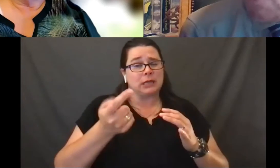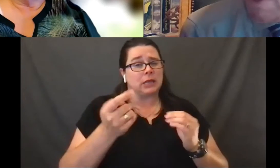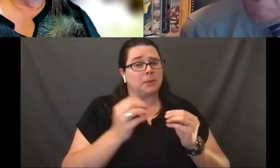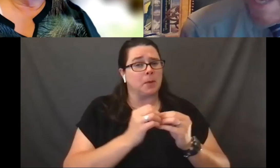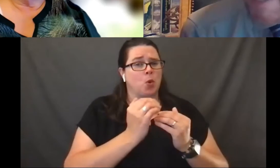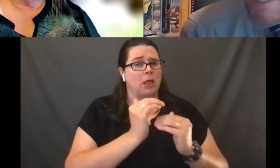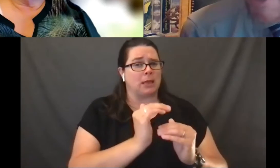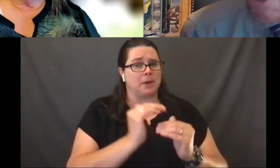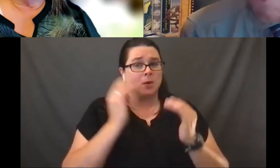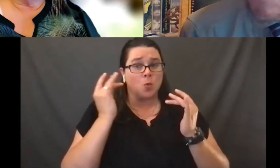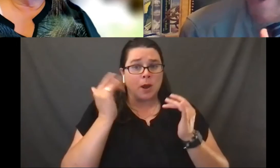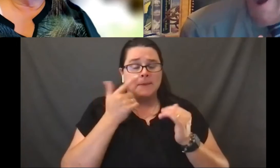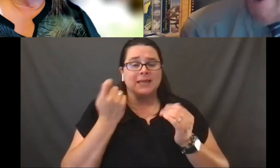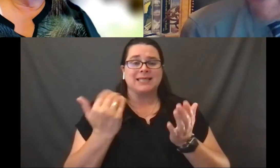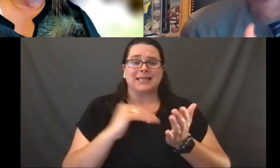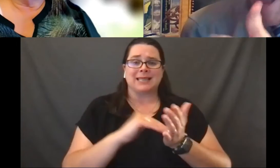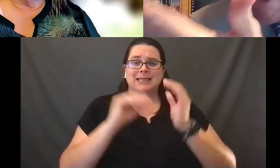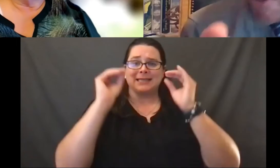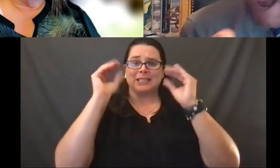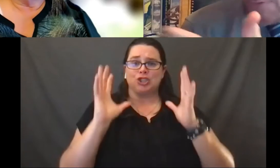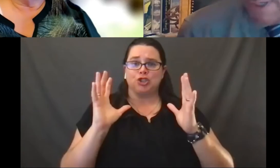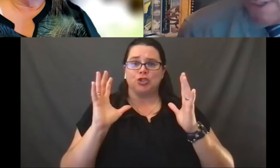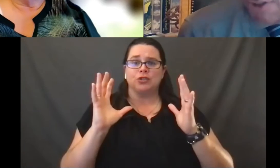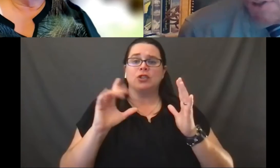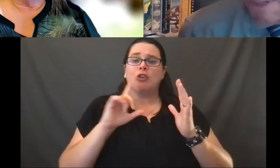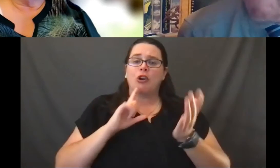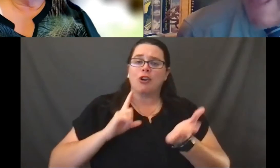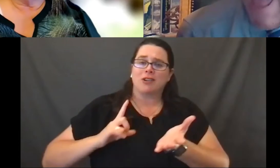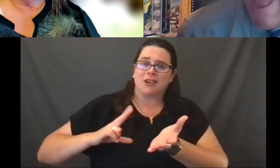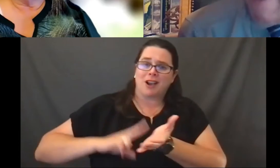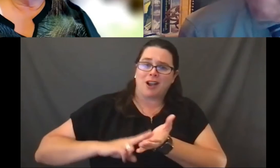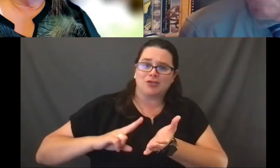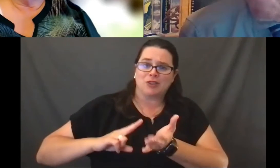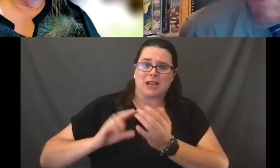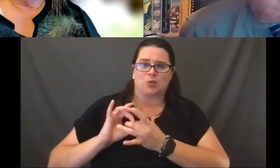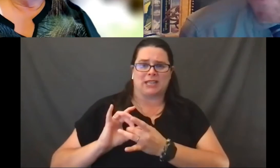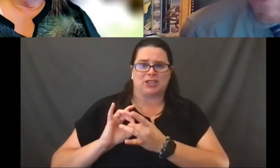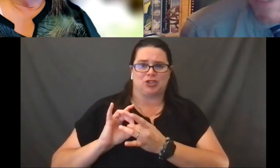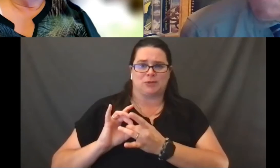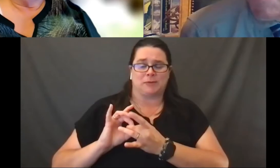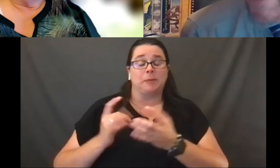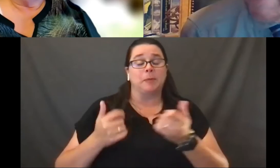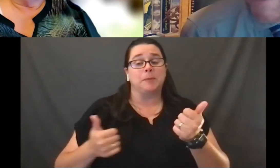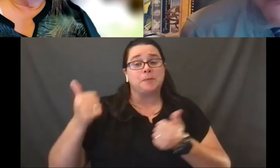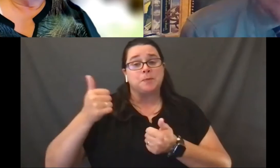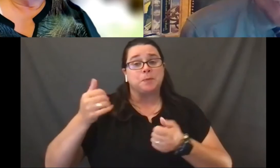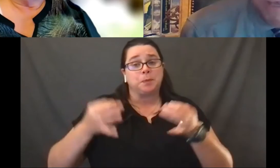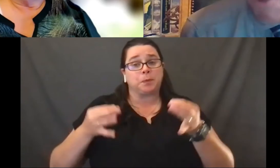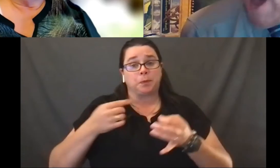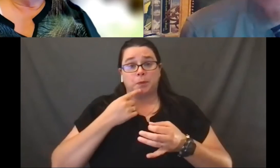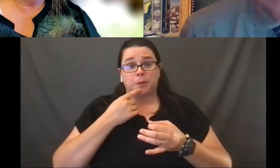because once again, teachers are in a contract relationship. And the Supreme Court has said in another case,